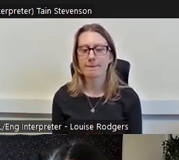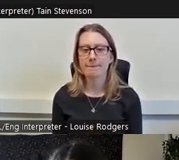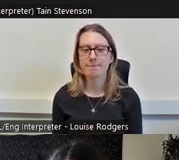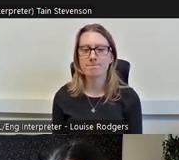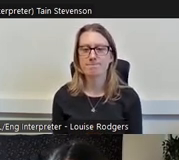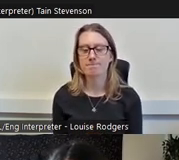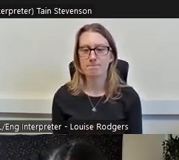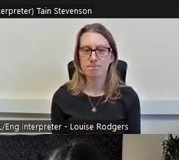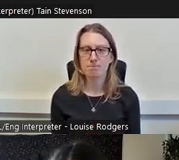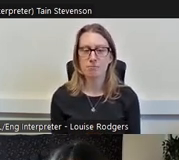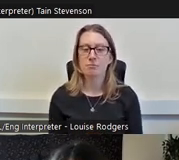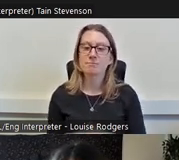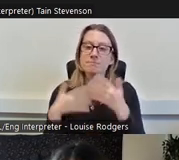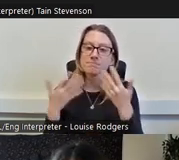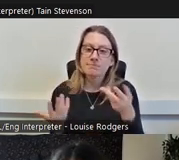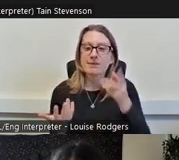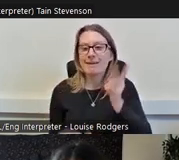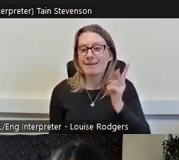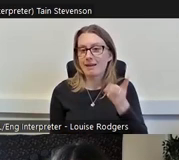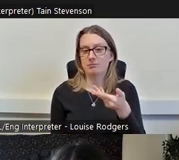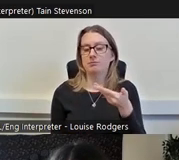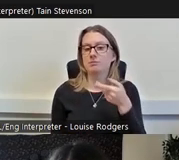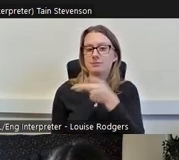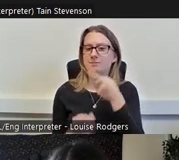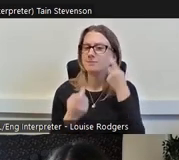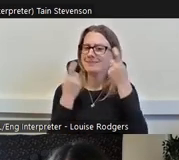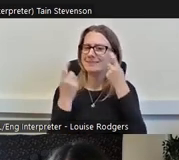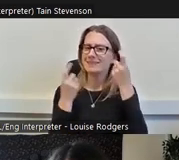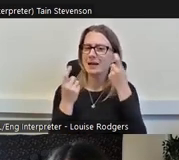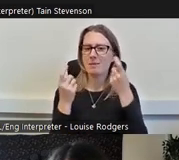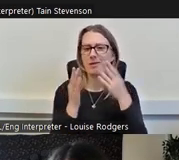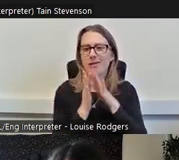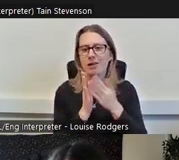And again, just thinking about that double disadvantage that working class